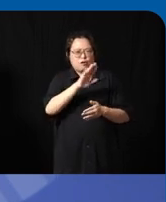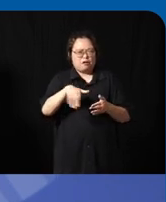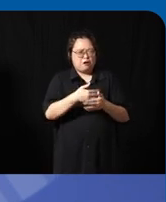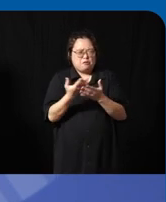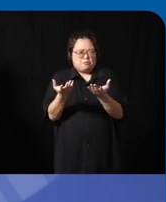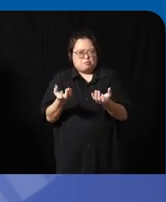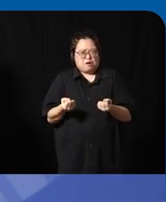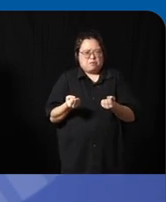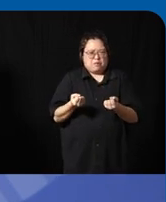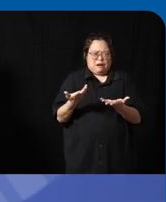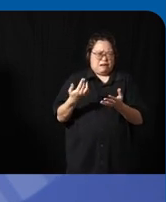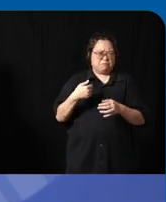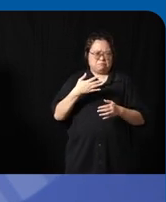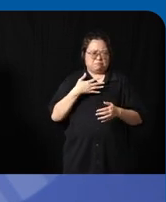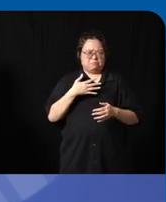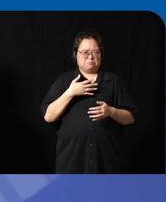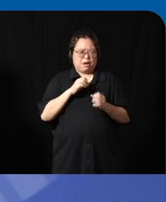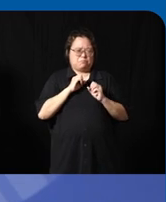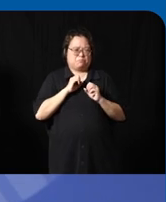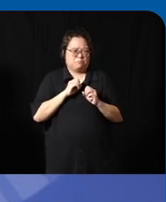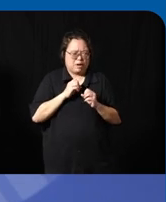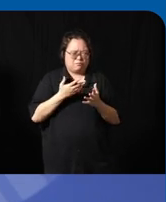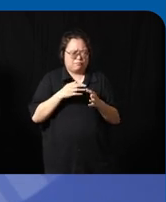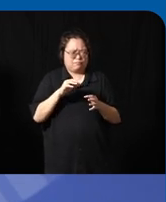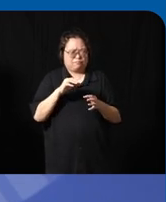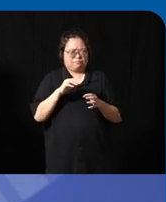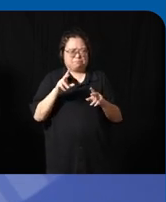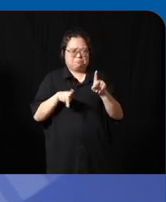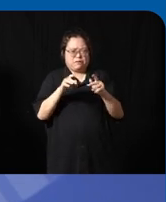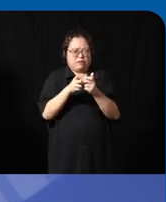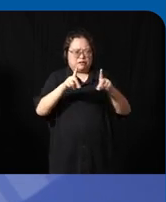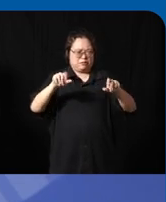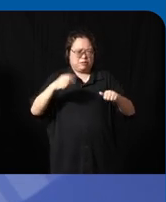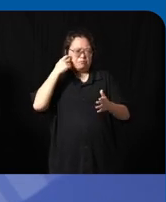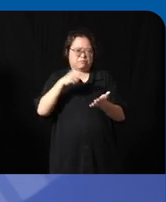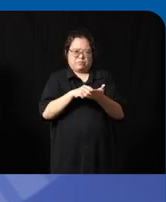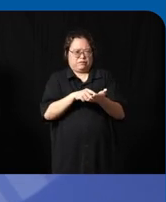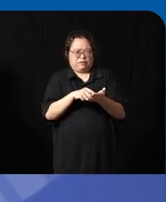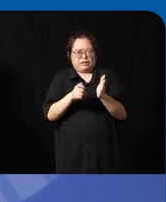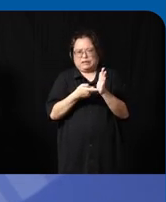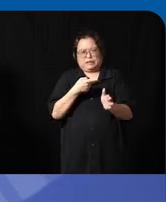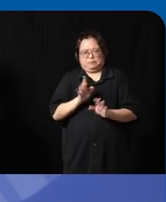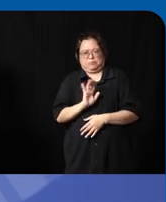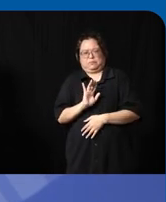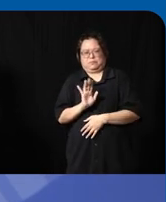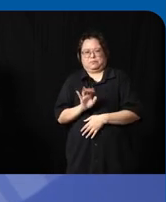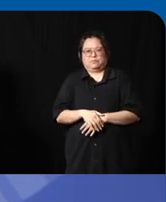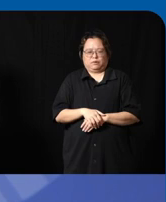be documented not all of them want be recognized as person with disability and when ever we uh give